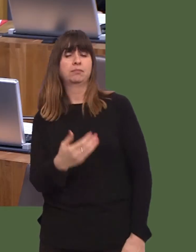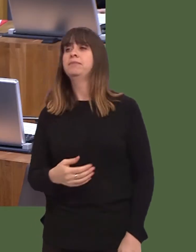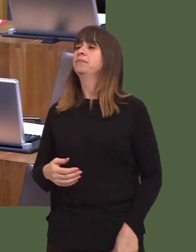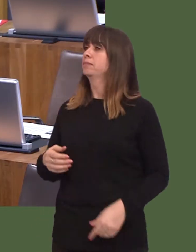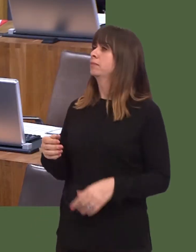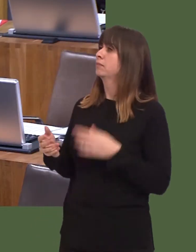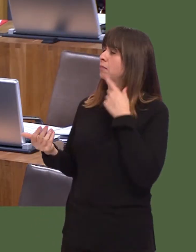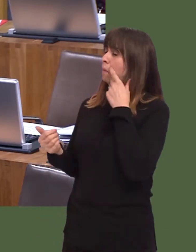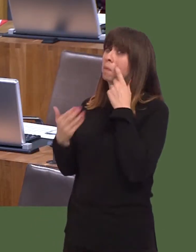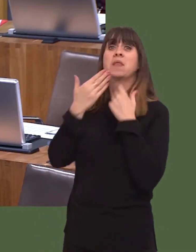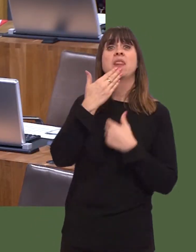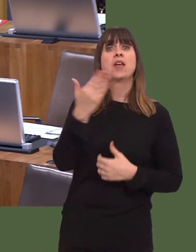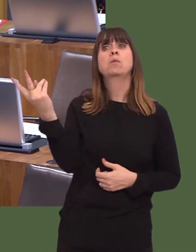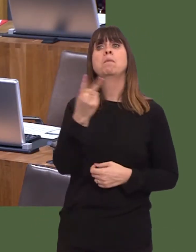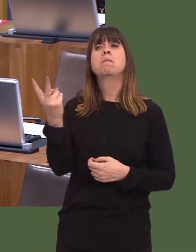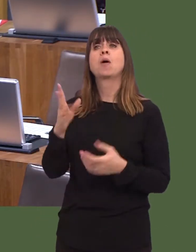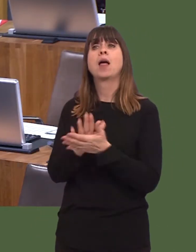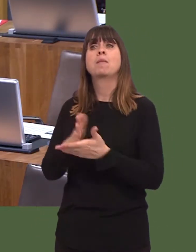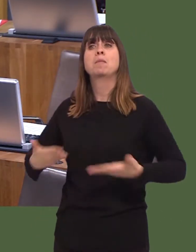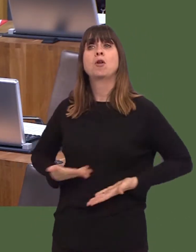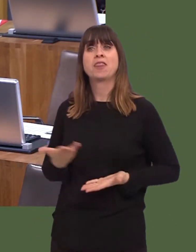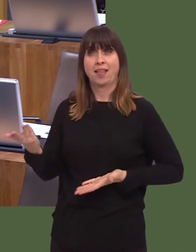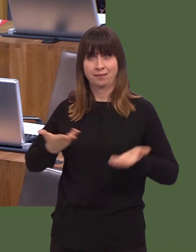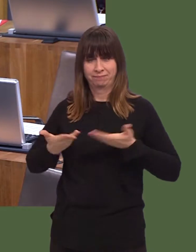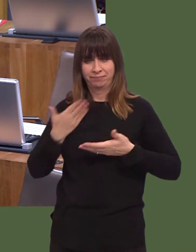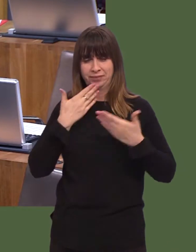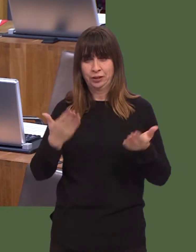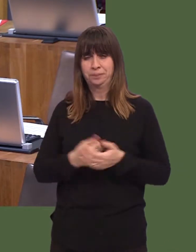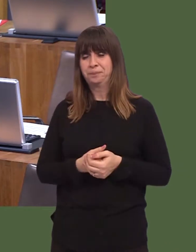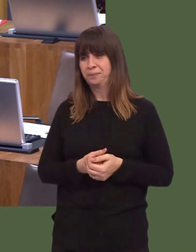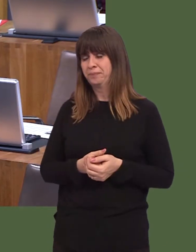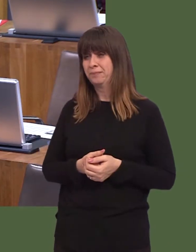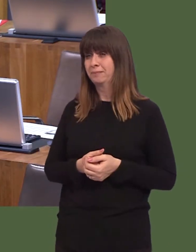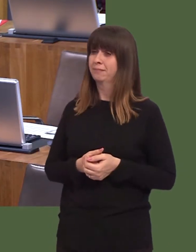the leader of the Welsh Conservatives for their good wishes, from different perspectives, indeed, in that regard.